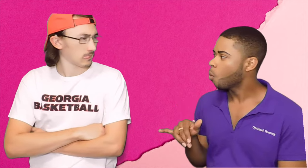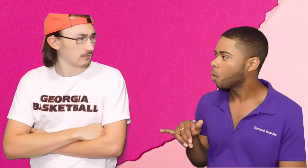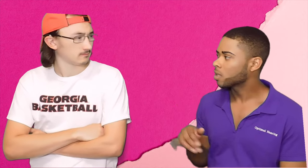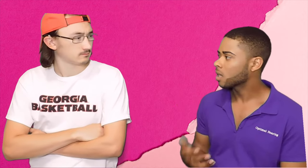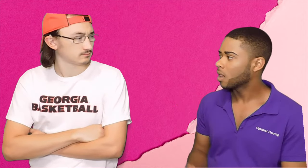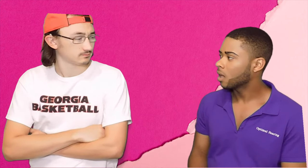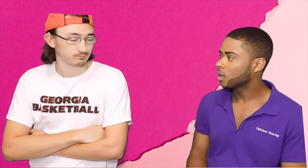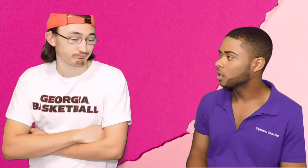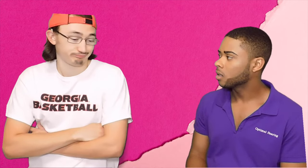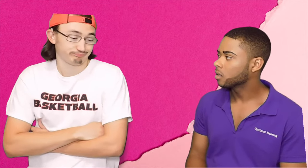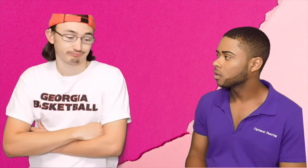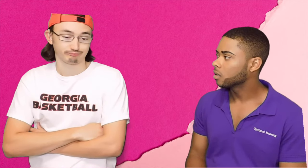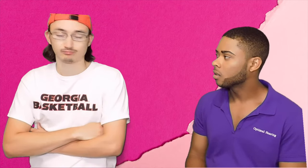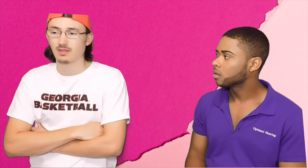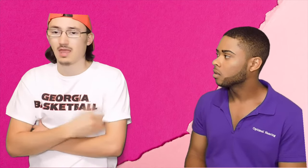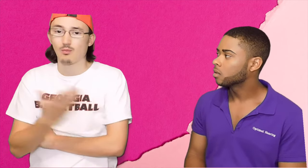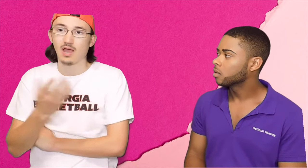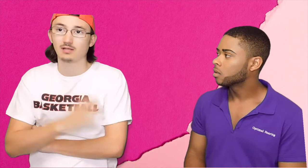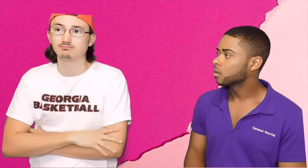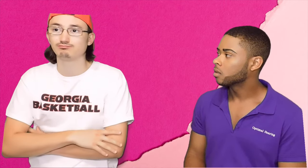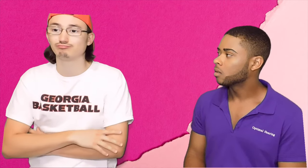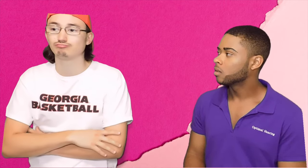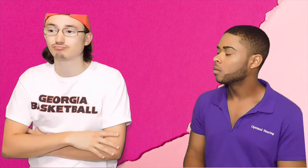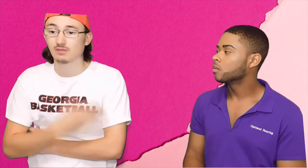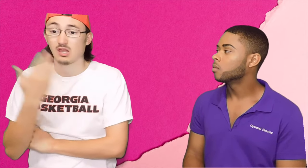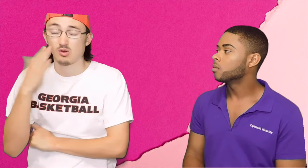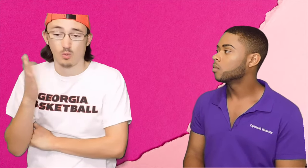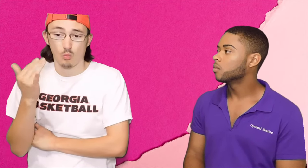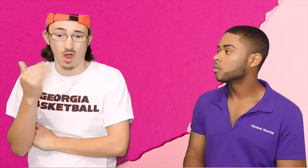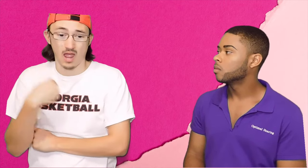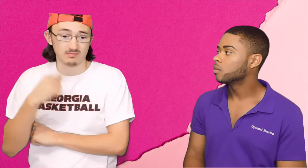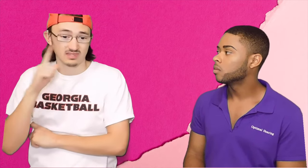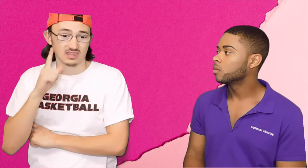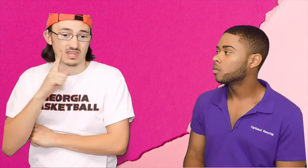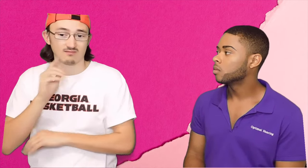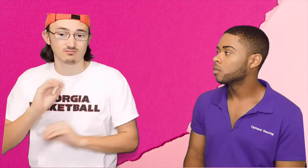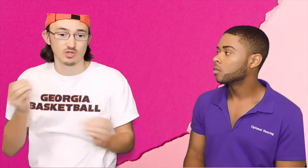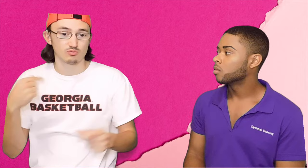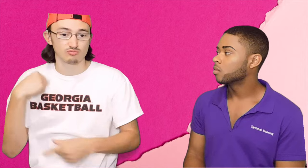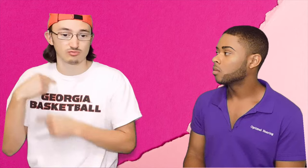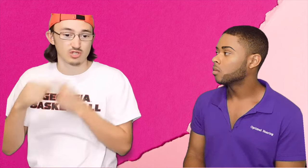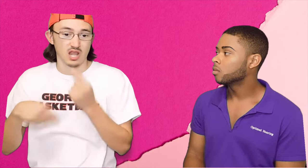Bryce: What was that like? Luke: I don't know why I mean, I don't know why I'm Deaf. I don't know, genetics?